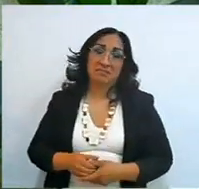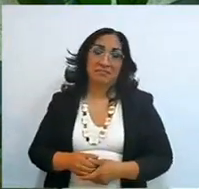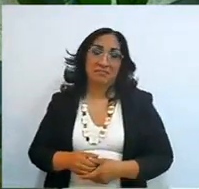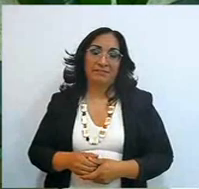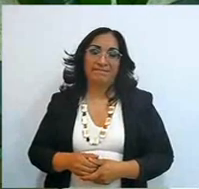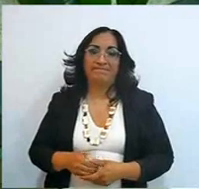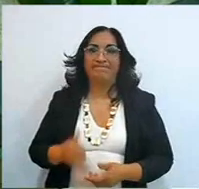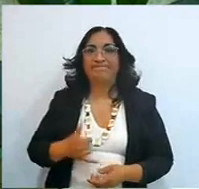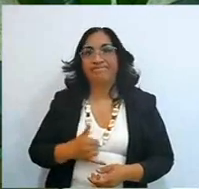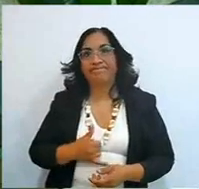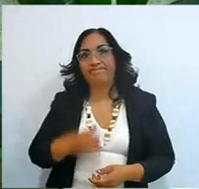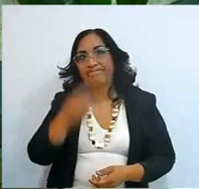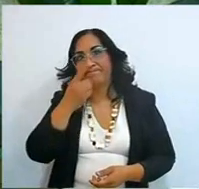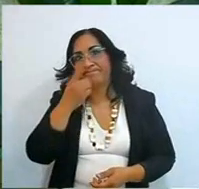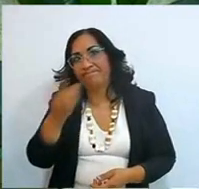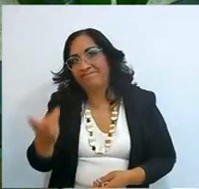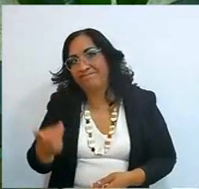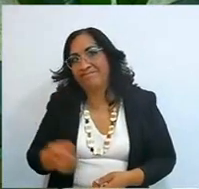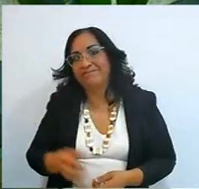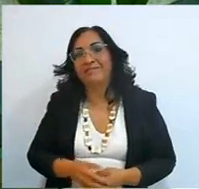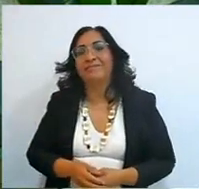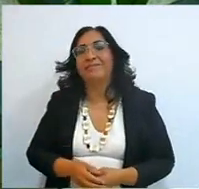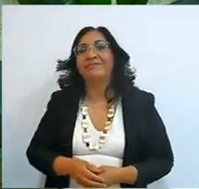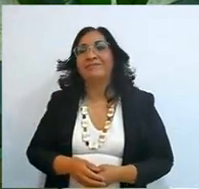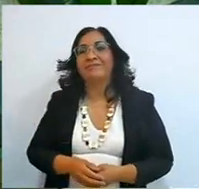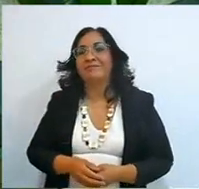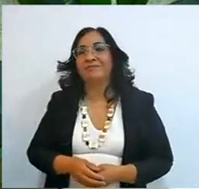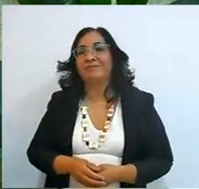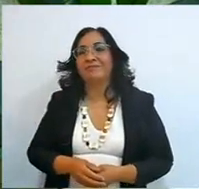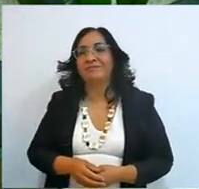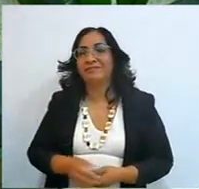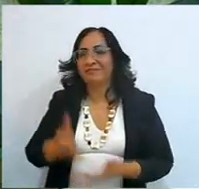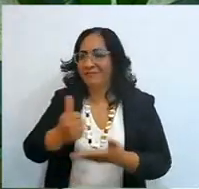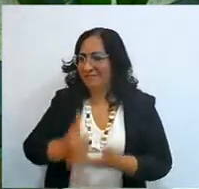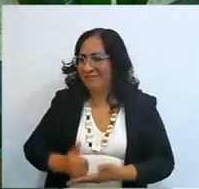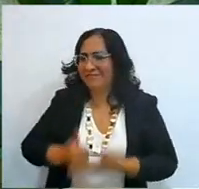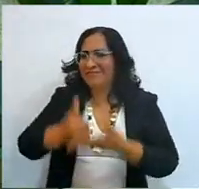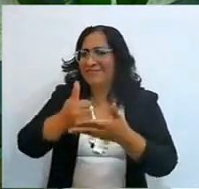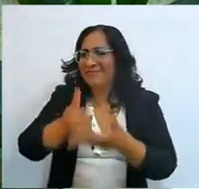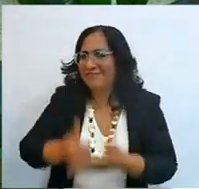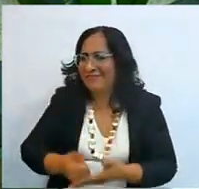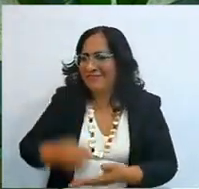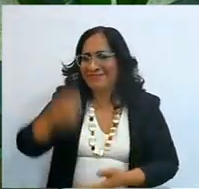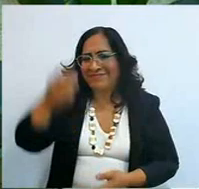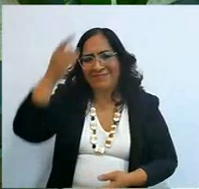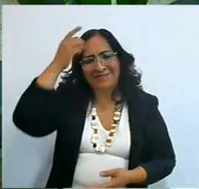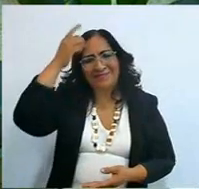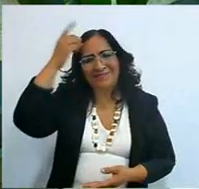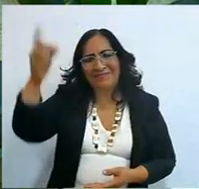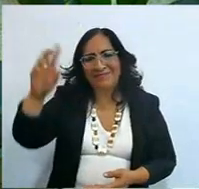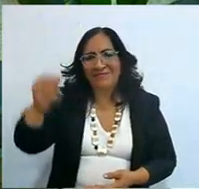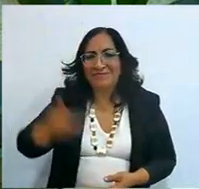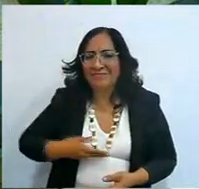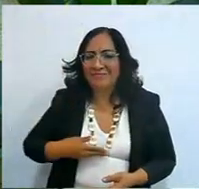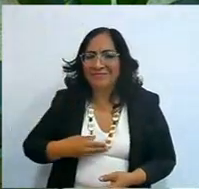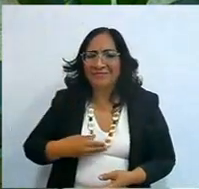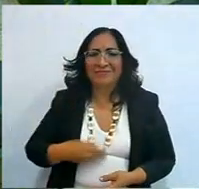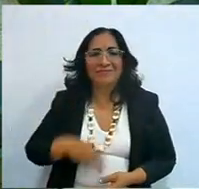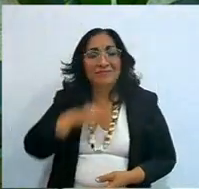I said, right now she's going to tell me, Ana God help you, don't worry, you're going to see justice,